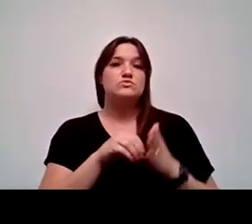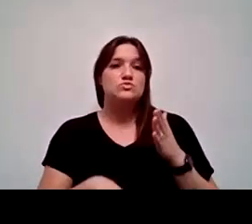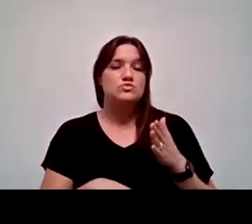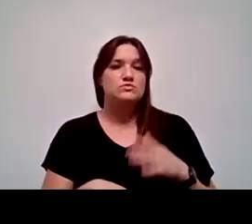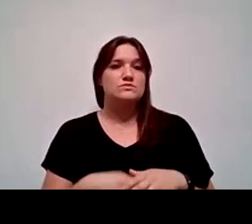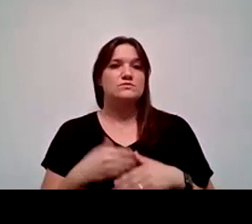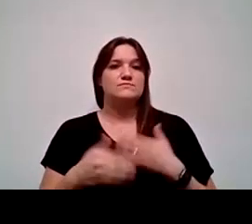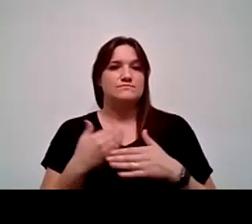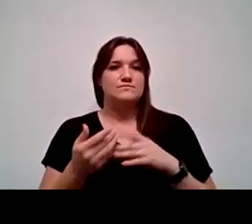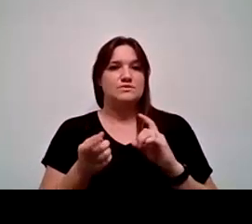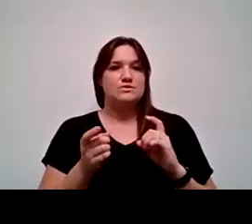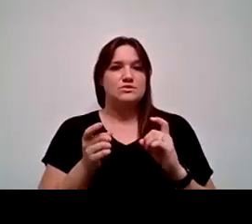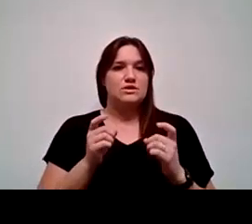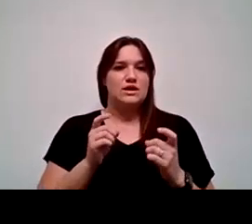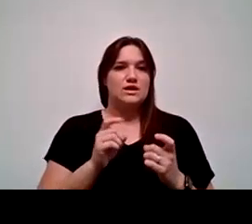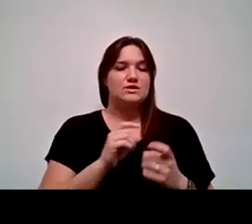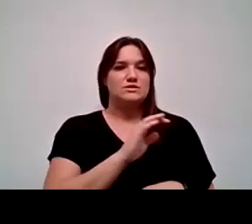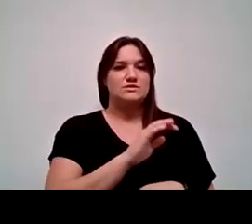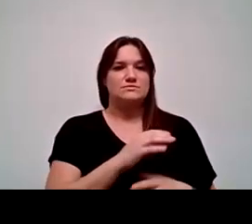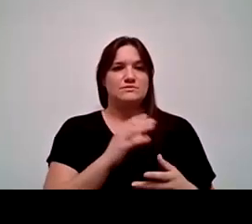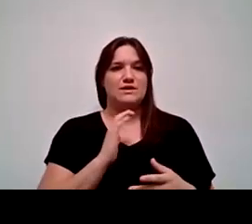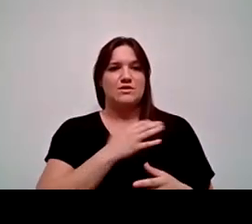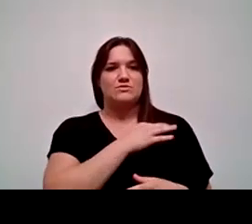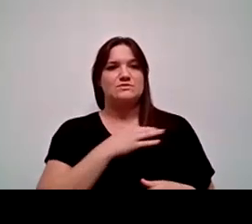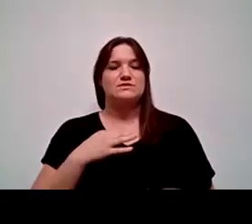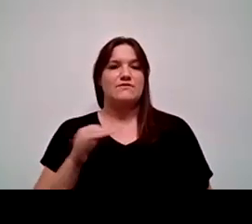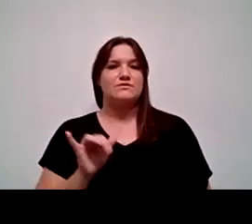we're changing the landscape of how our staffing looks on our campuses.